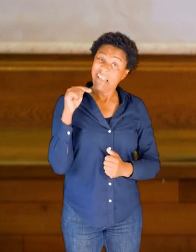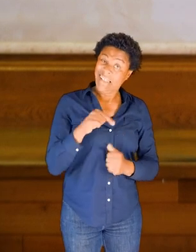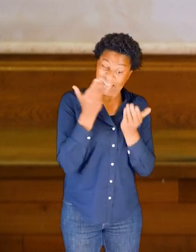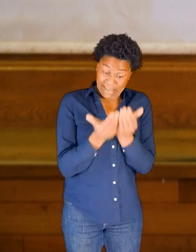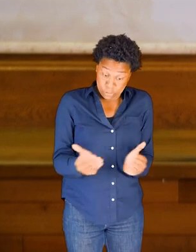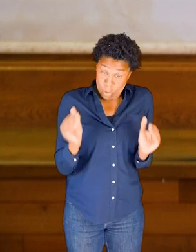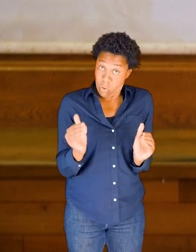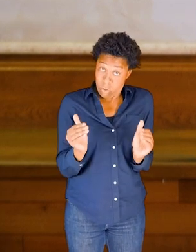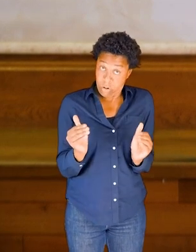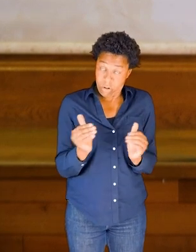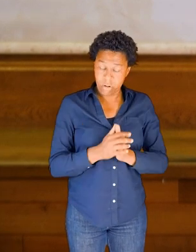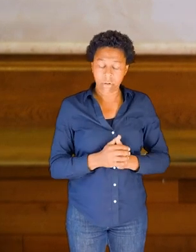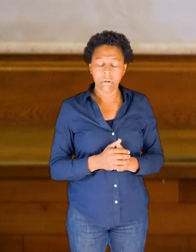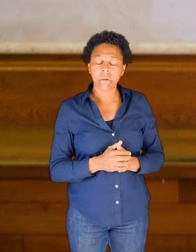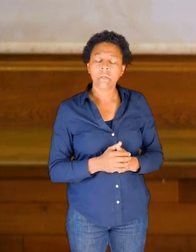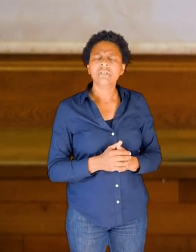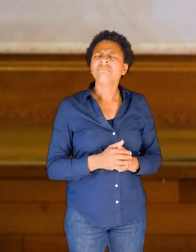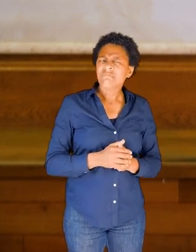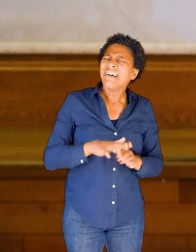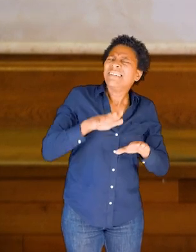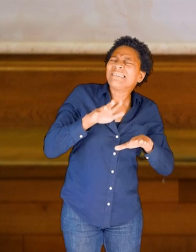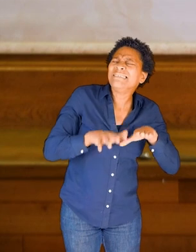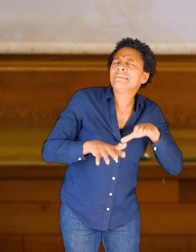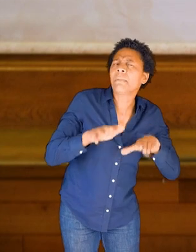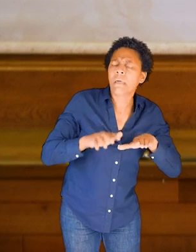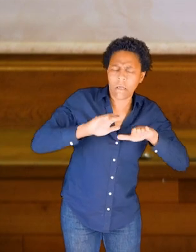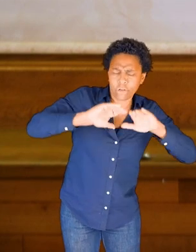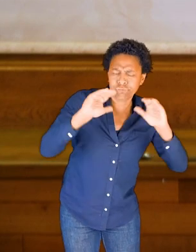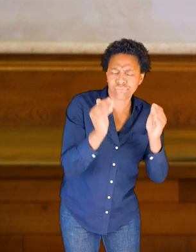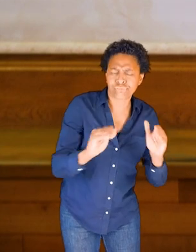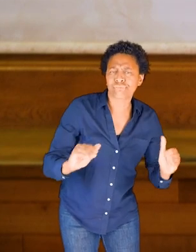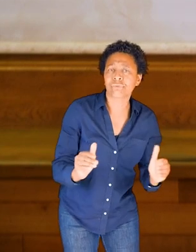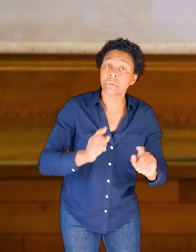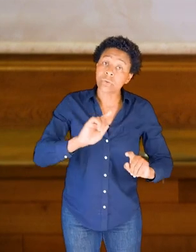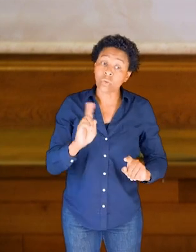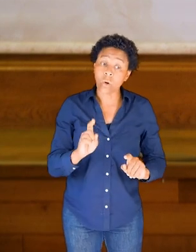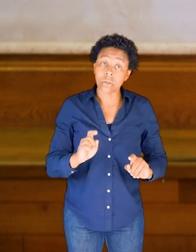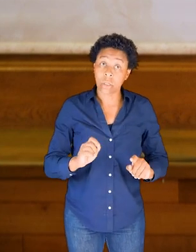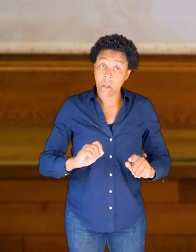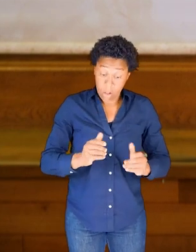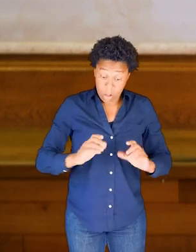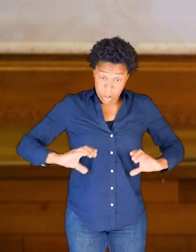Now, this bowl shape has a similar quality and shape to the pelvis.